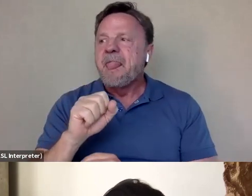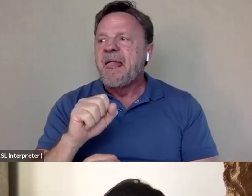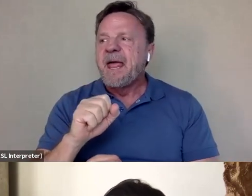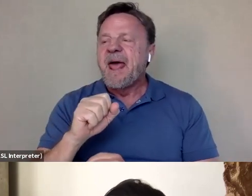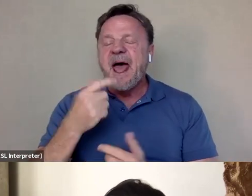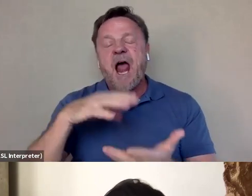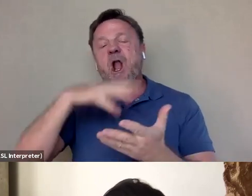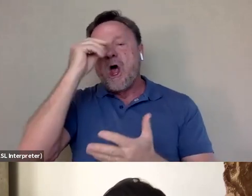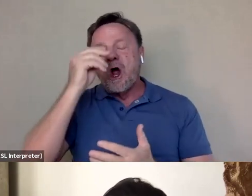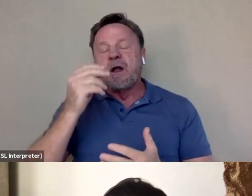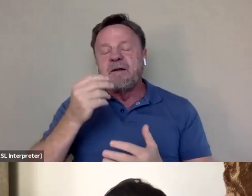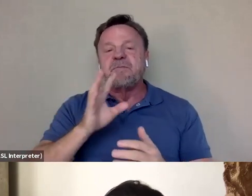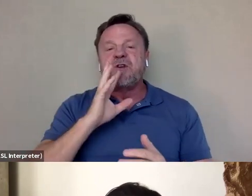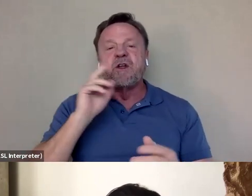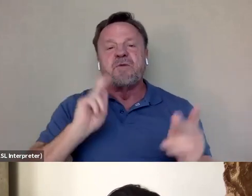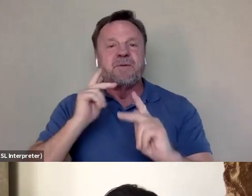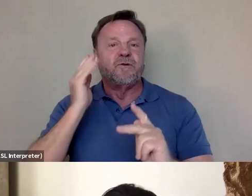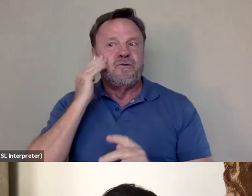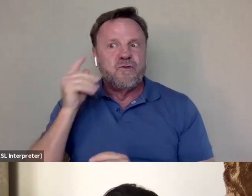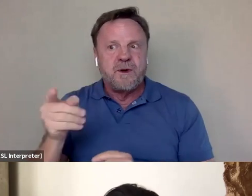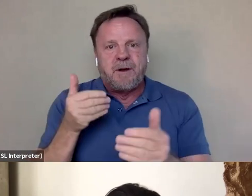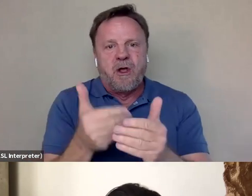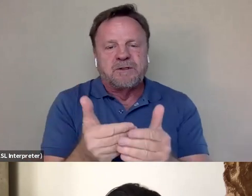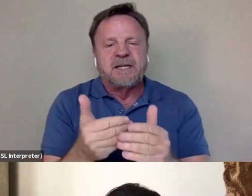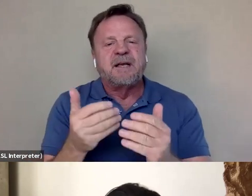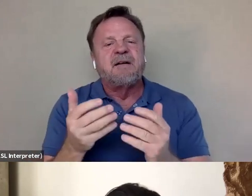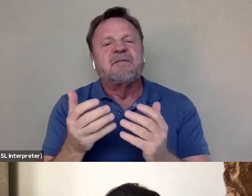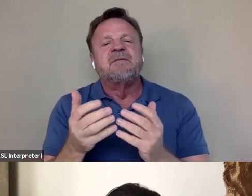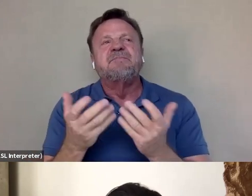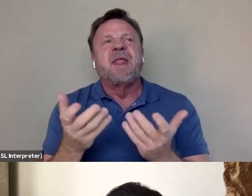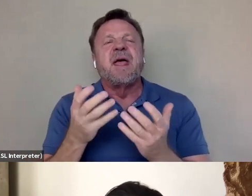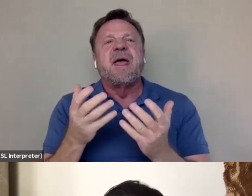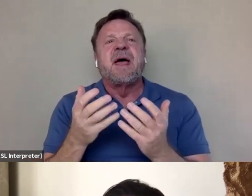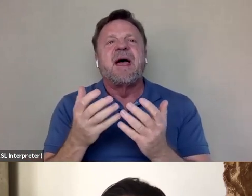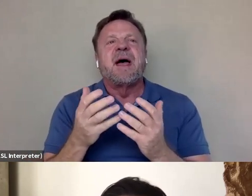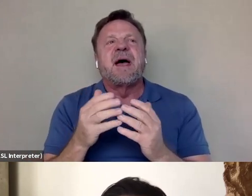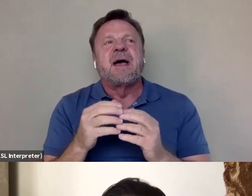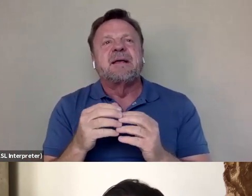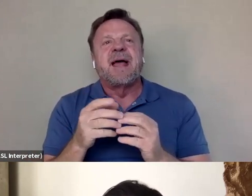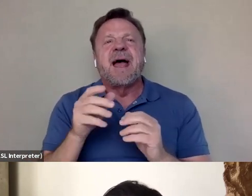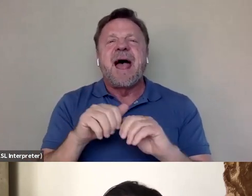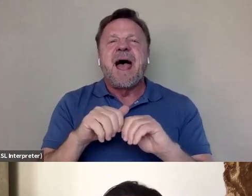who knew him quite intimately is how sort of unsure and how much he had struggled